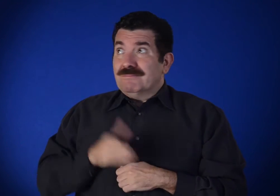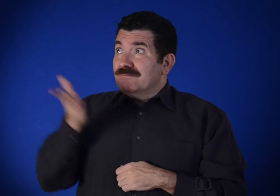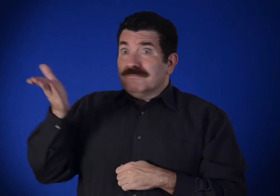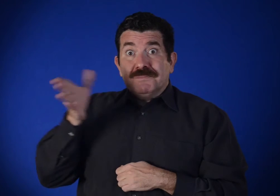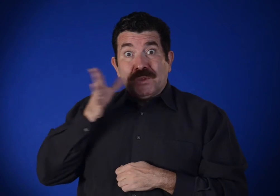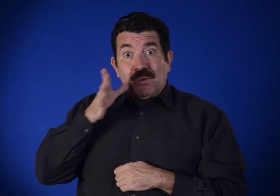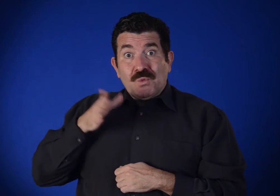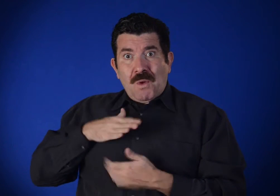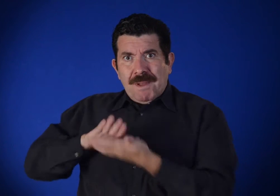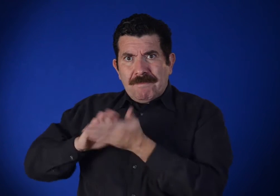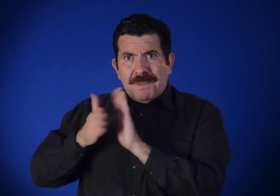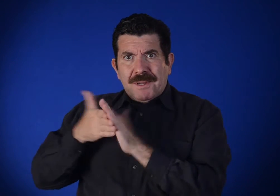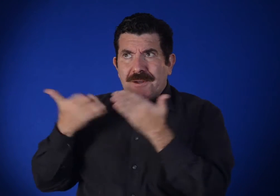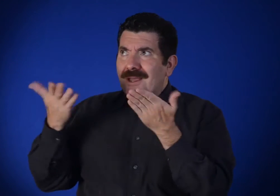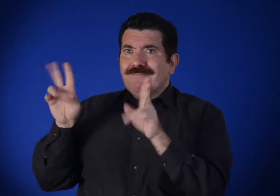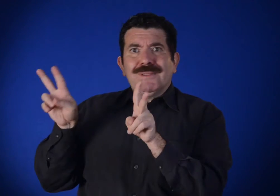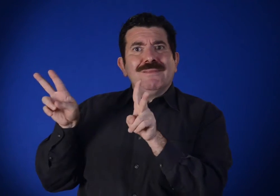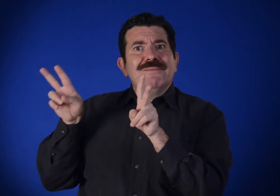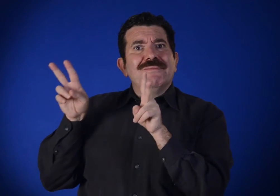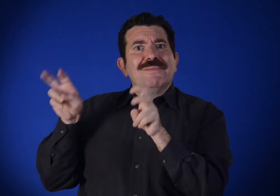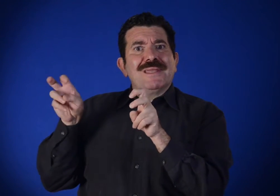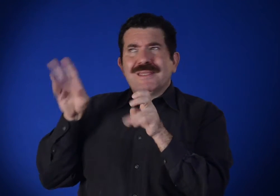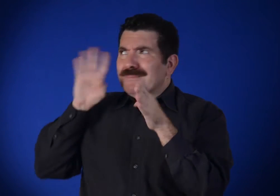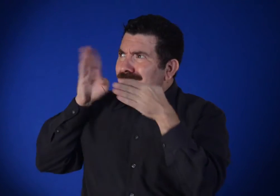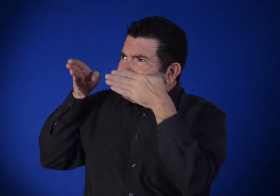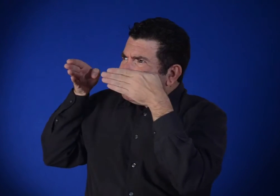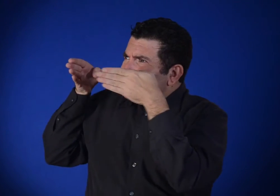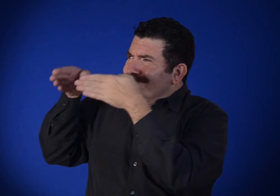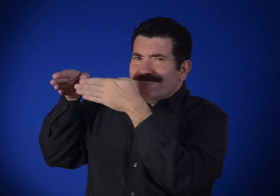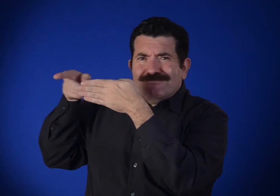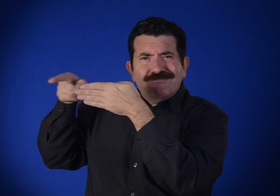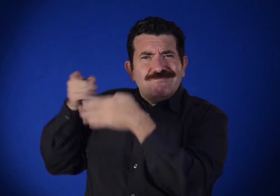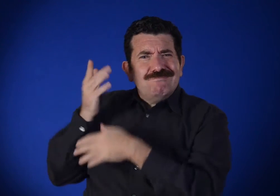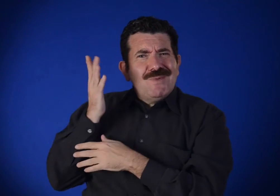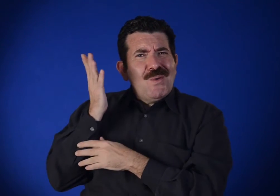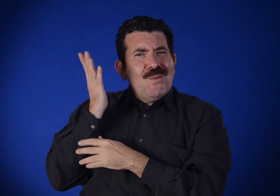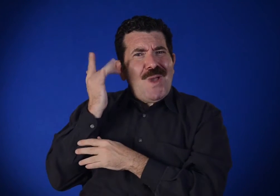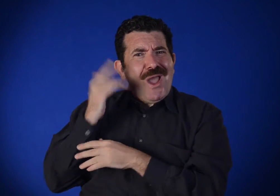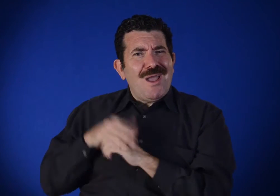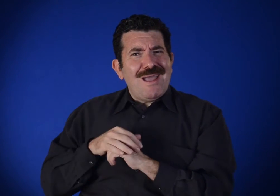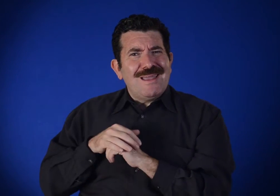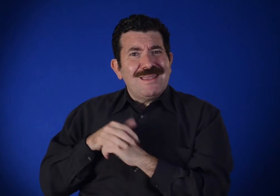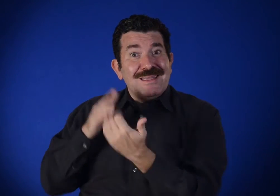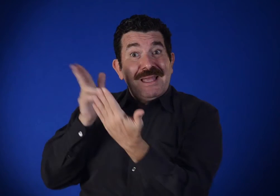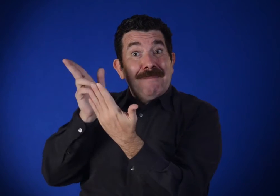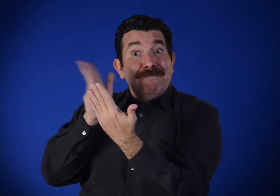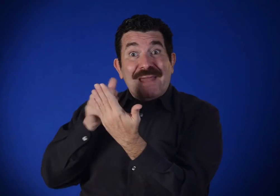She becomes the focus of the composition